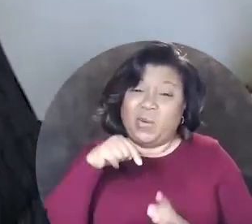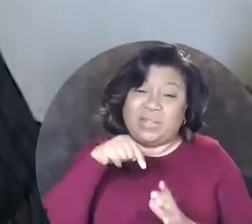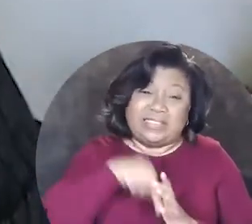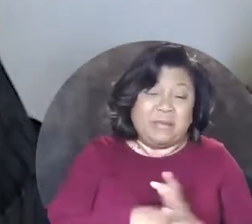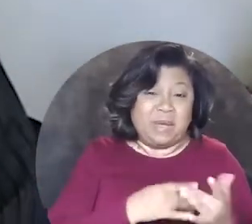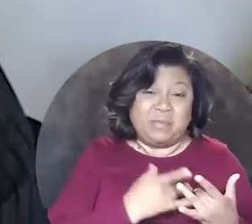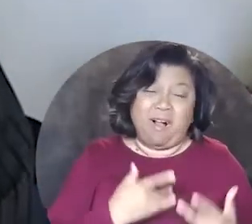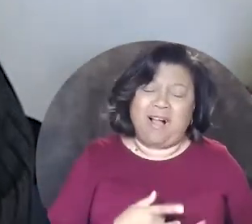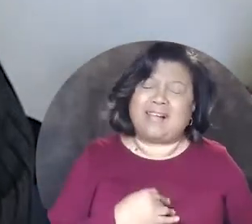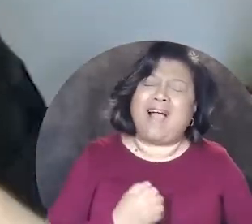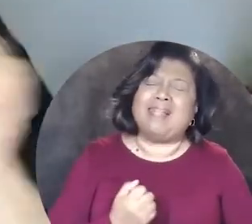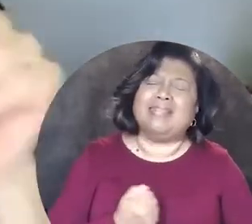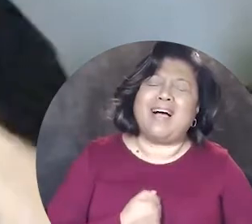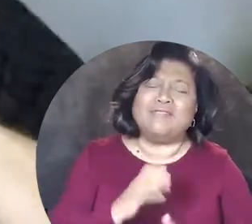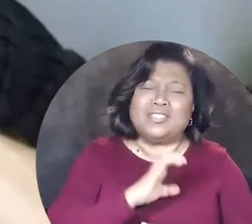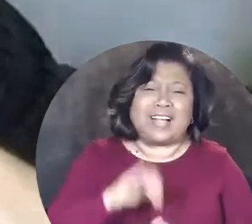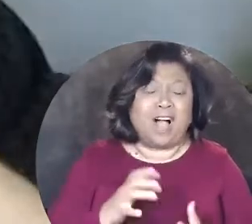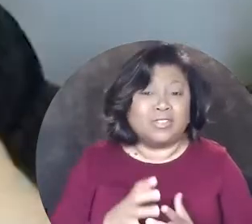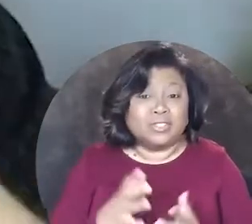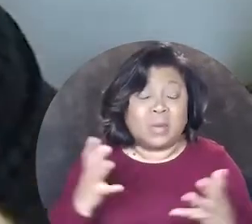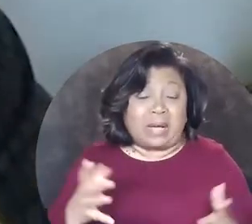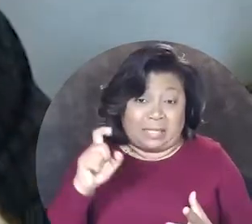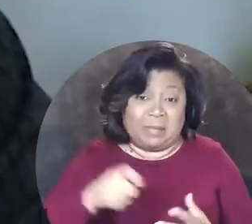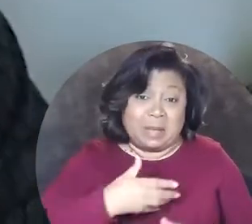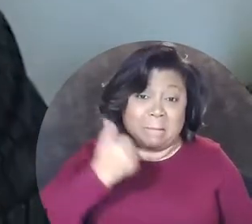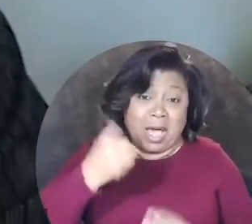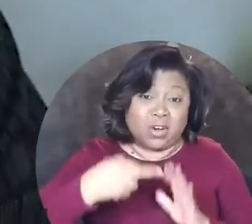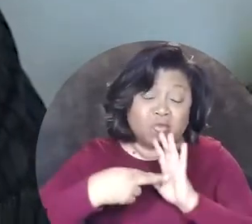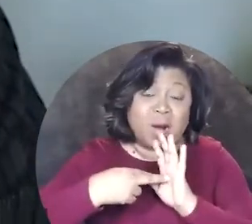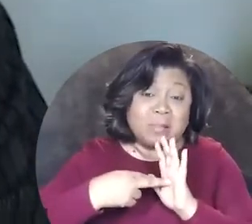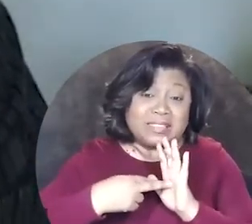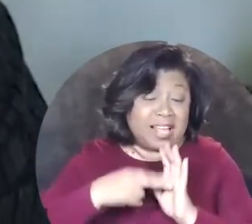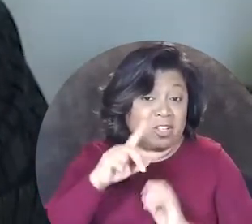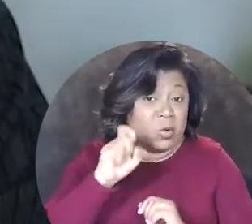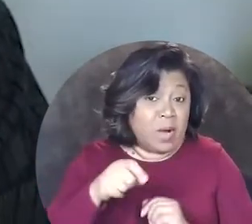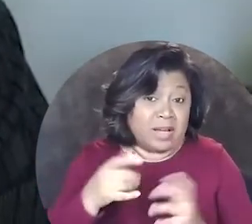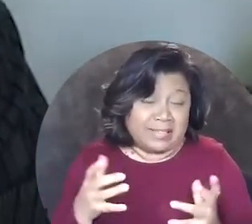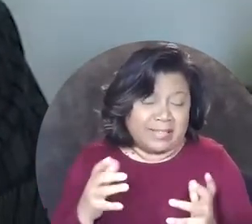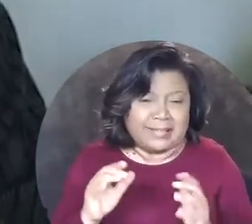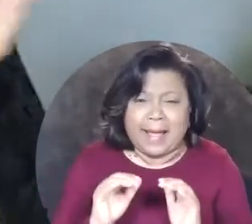but we need to be better represented and the question is